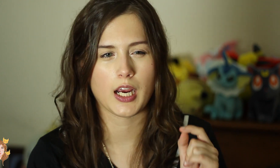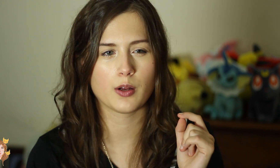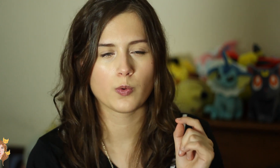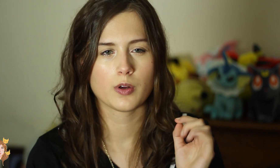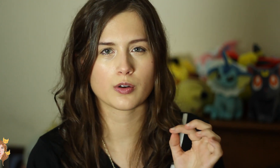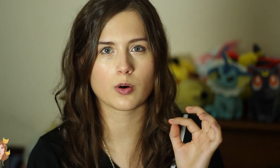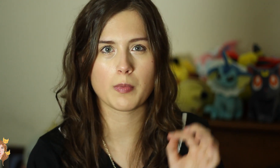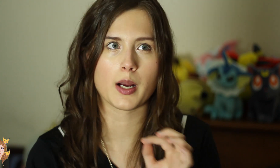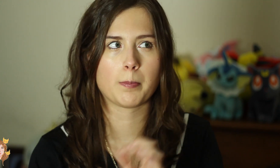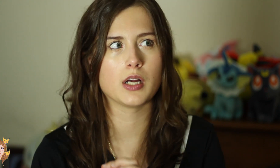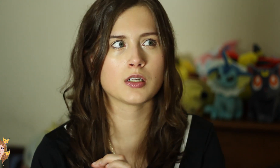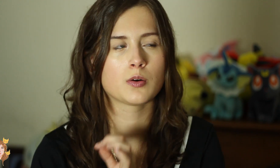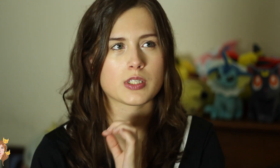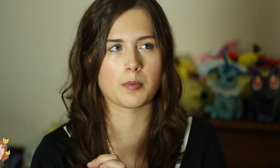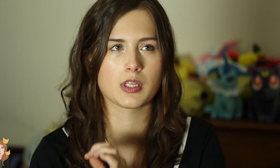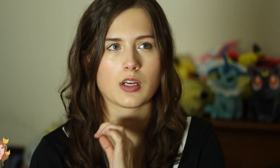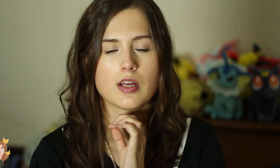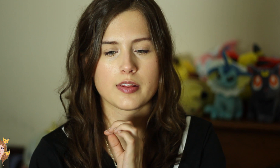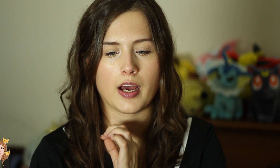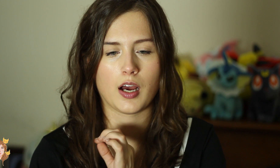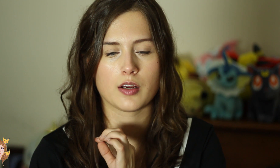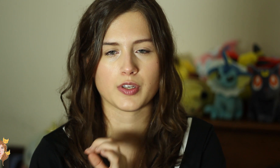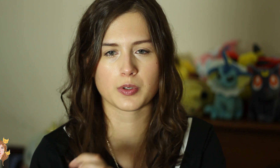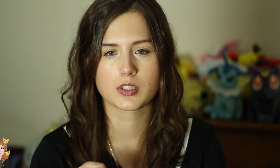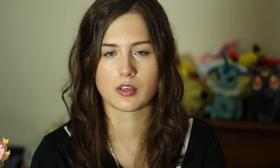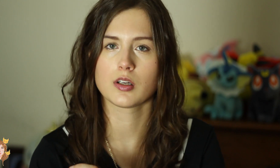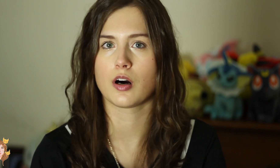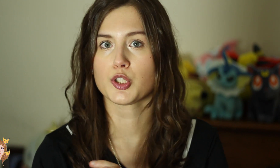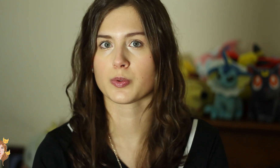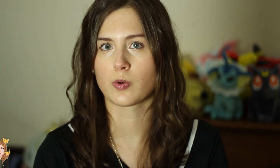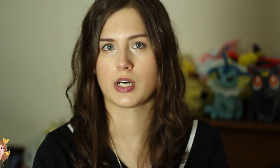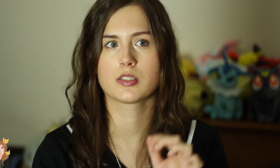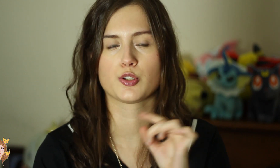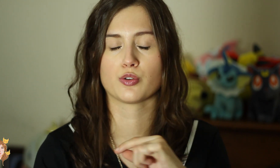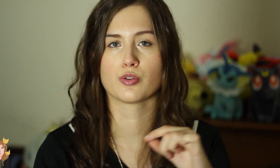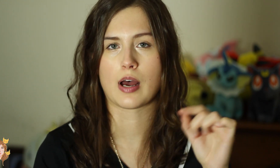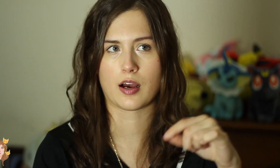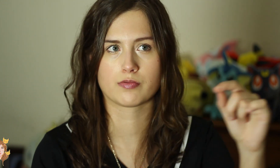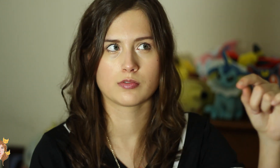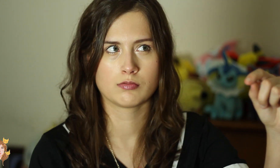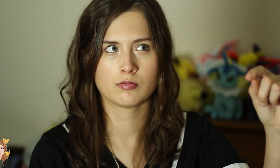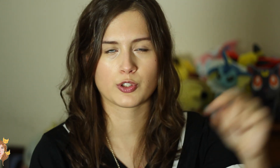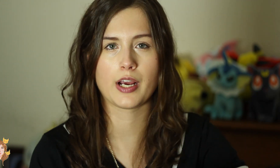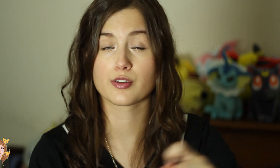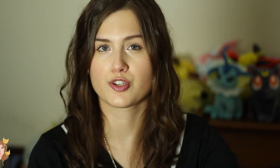“Can Google make a button or something that viewers can click on to request to have creators